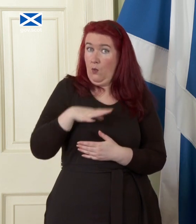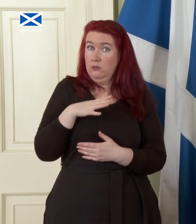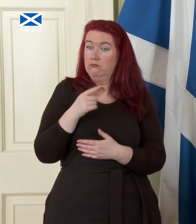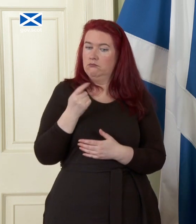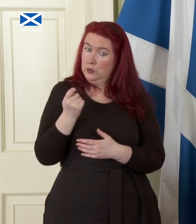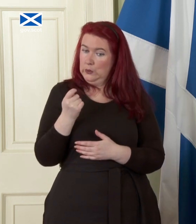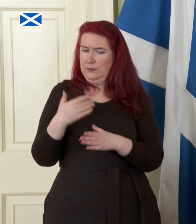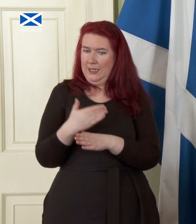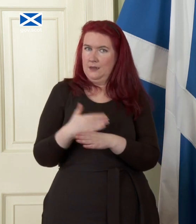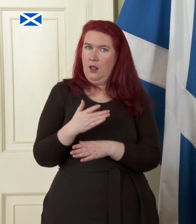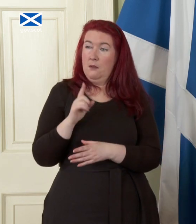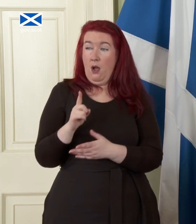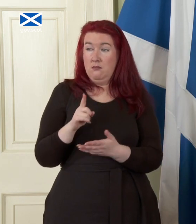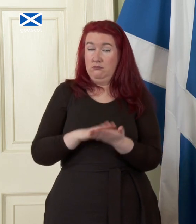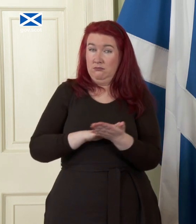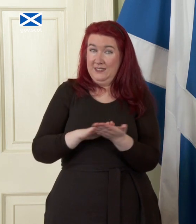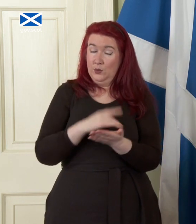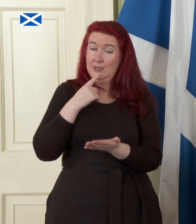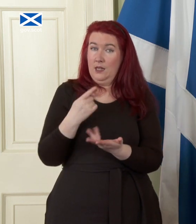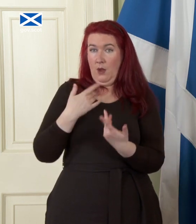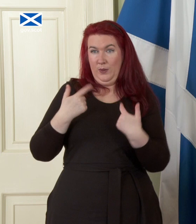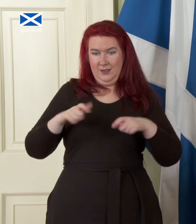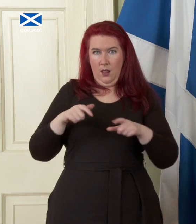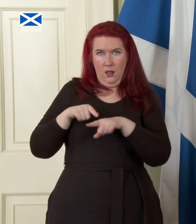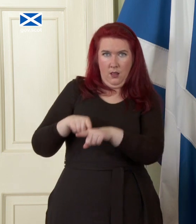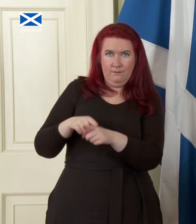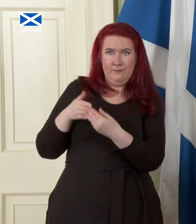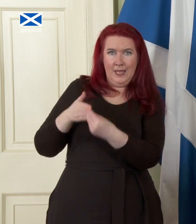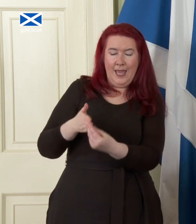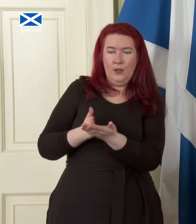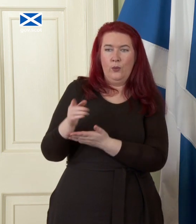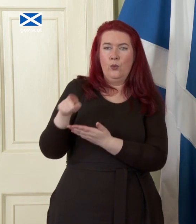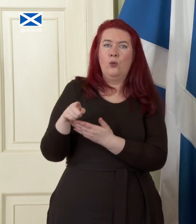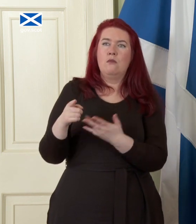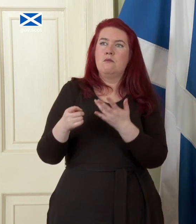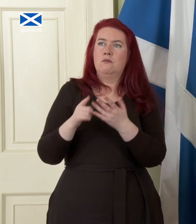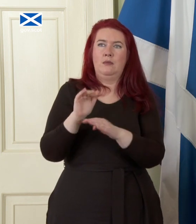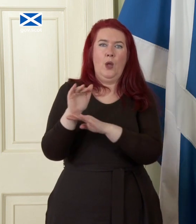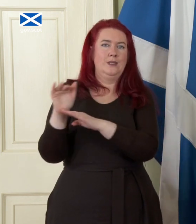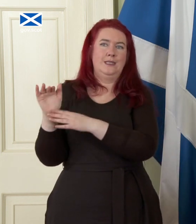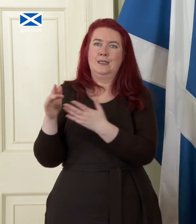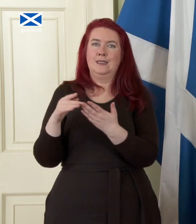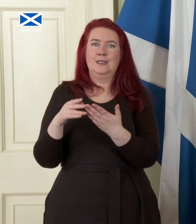if you're saying that is to be guided by objective requirements and criteria and then you try to put